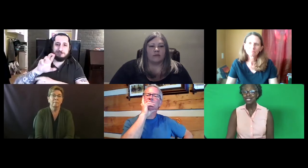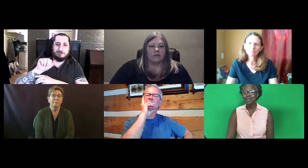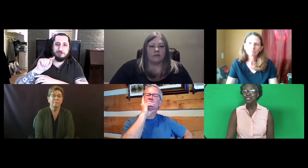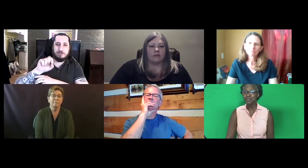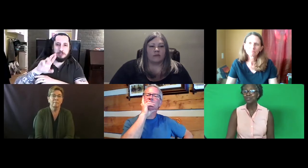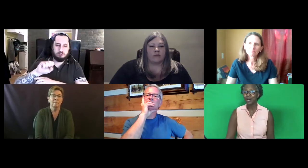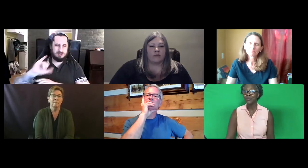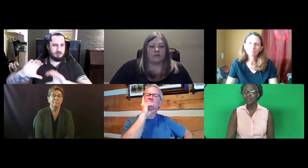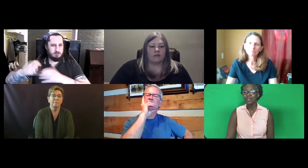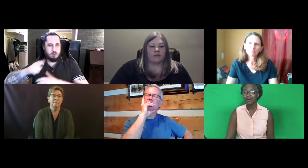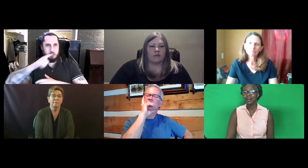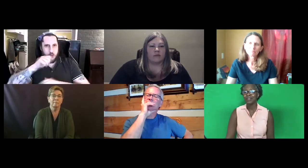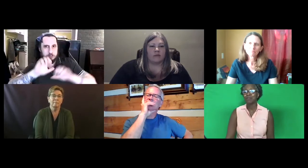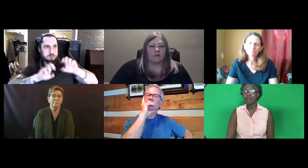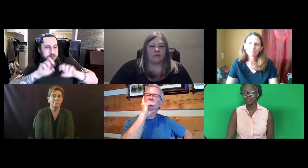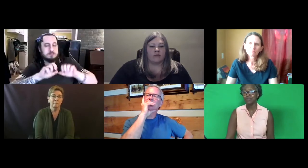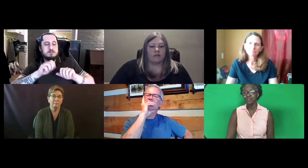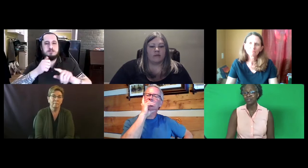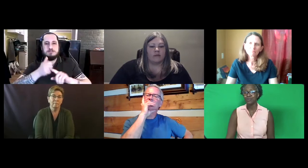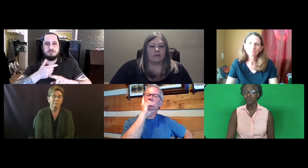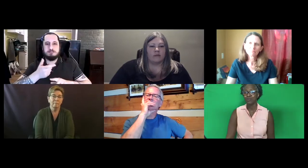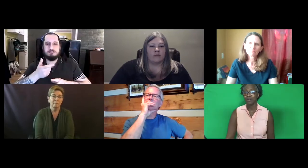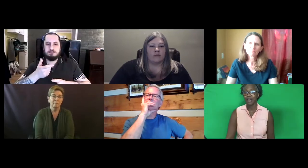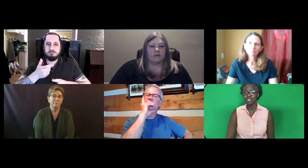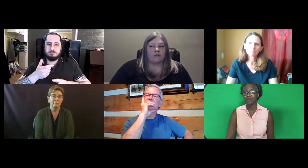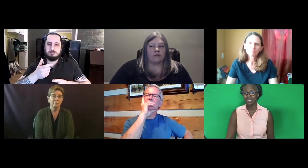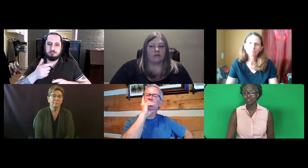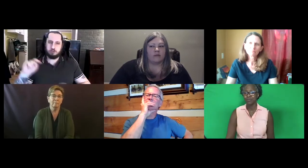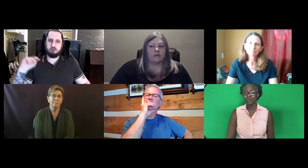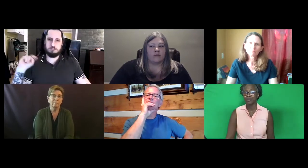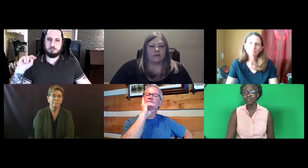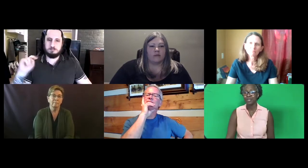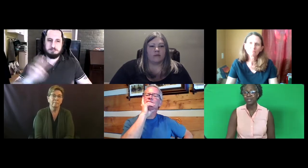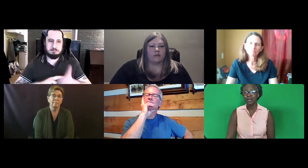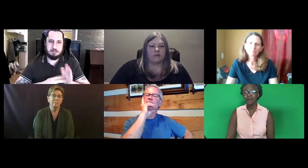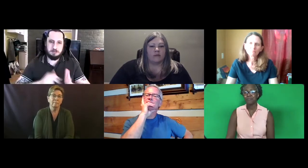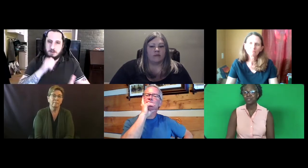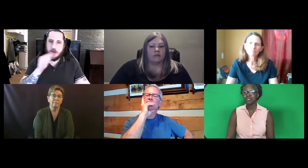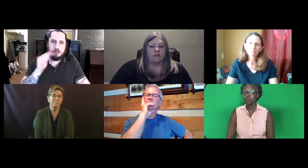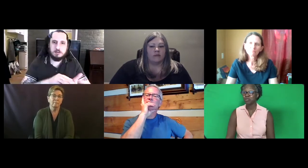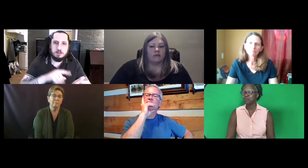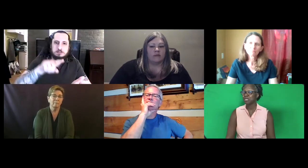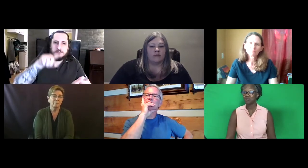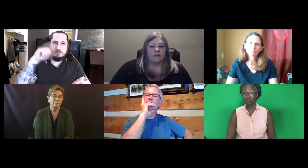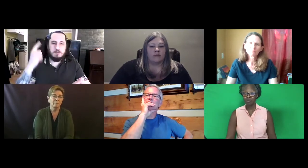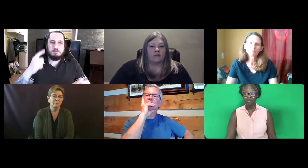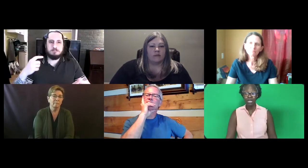So we do know that raters, those who are evaluating interpreters, they're supposed to be neutral,